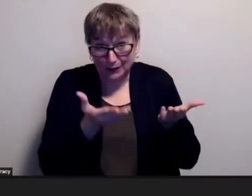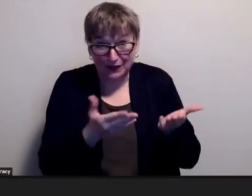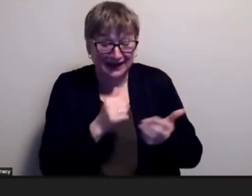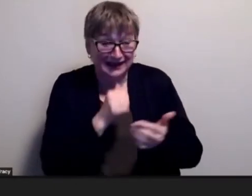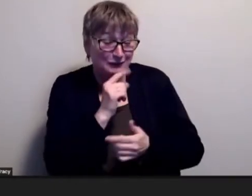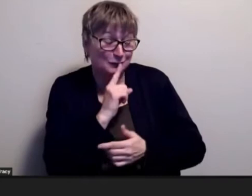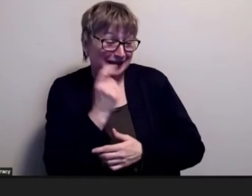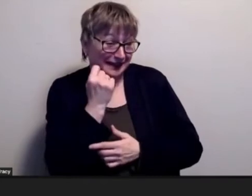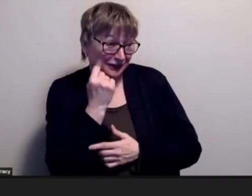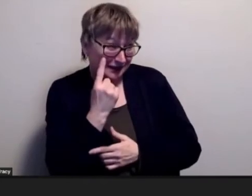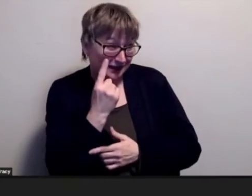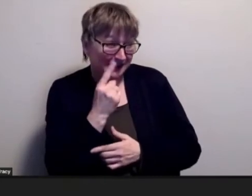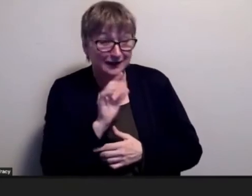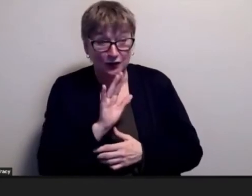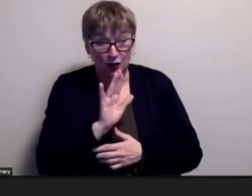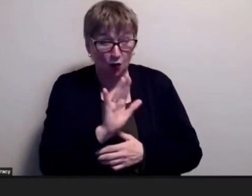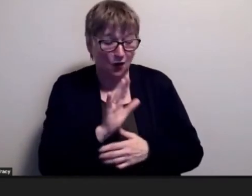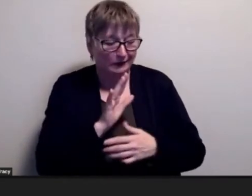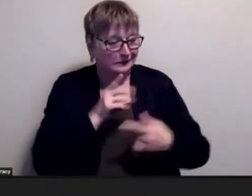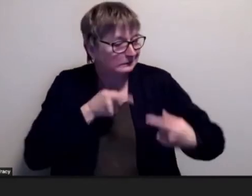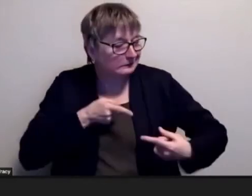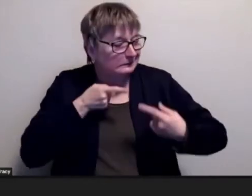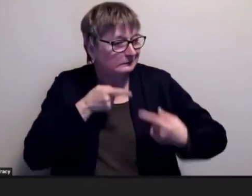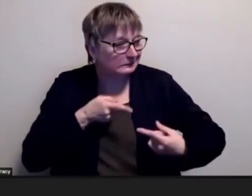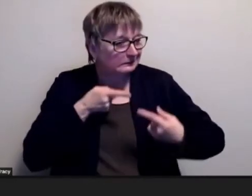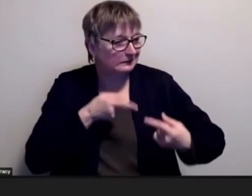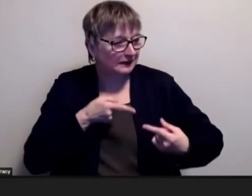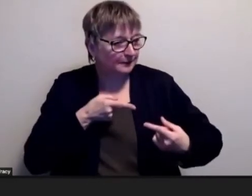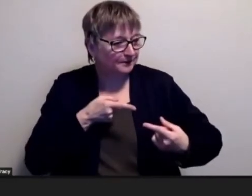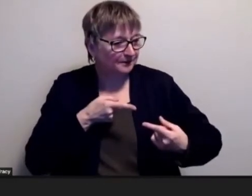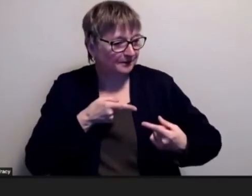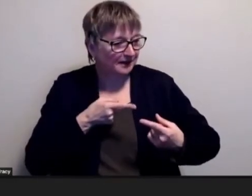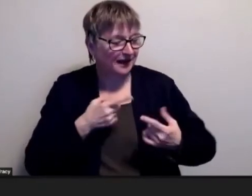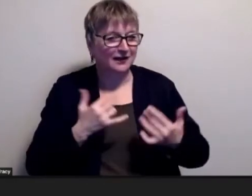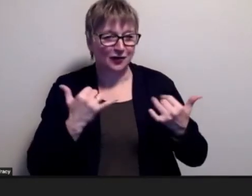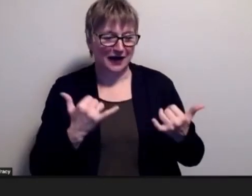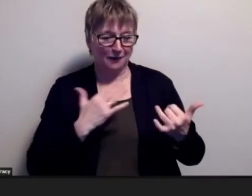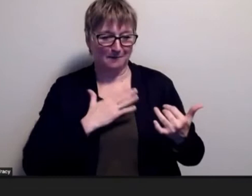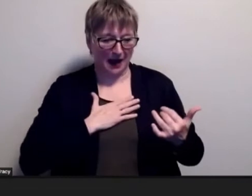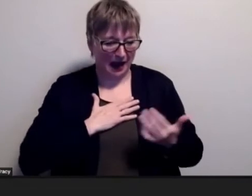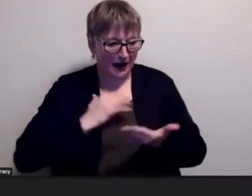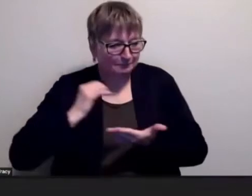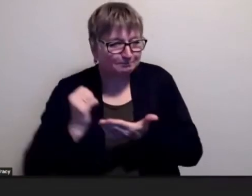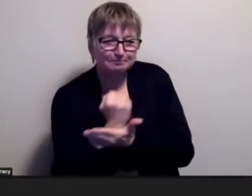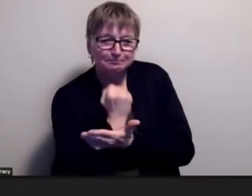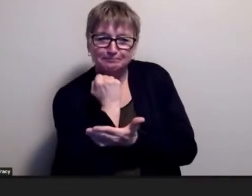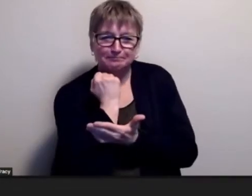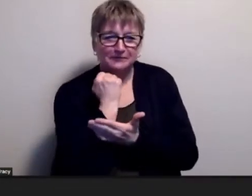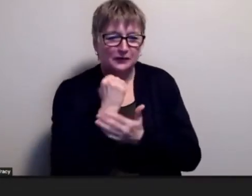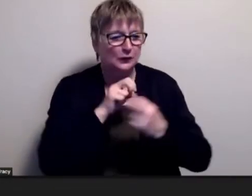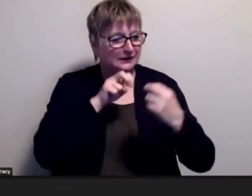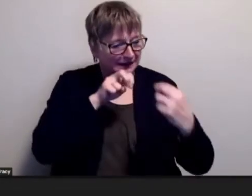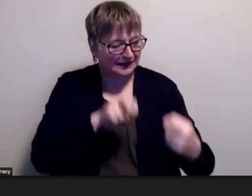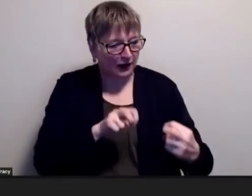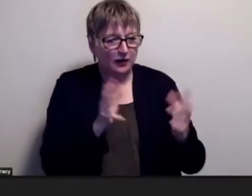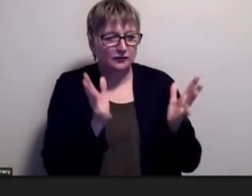were struggling with. This is my opportunity to really sit down and chat with you about what was